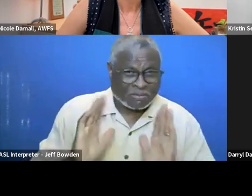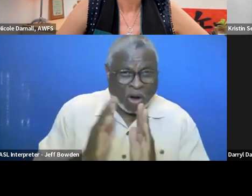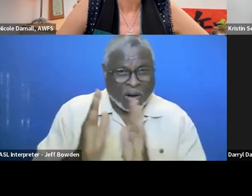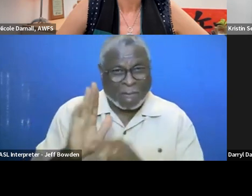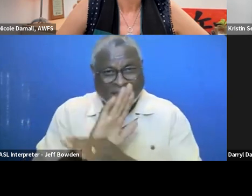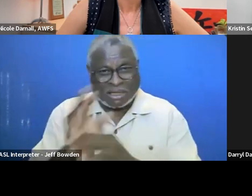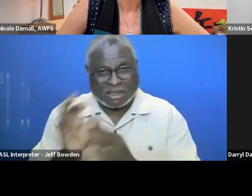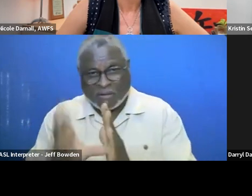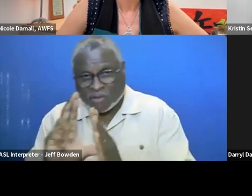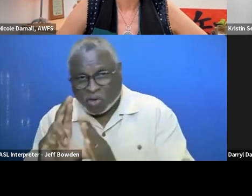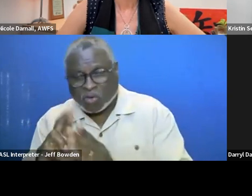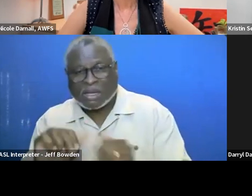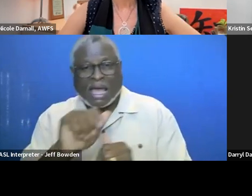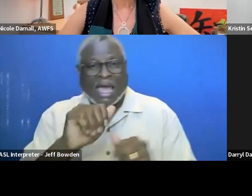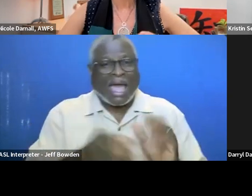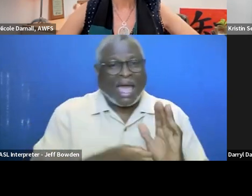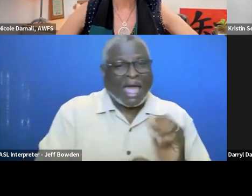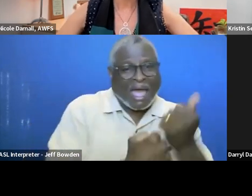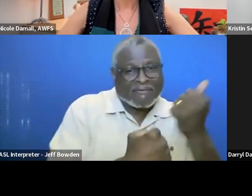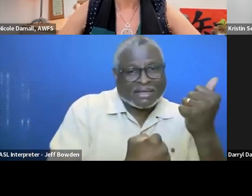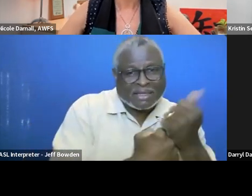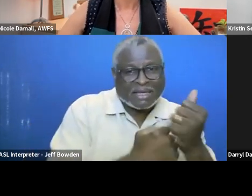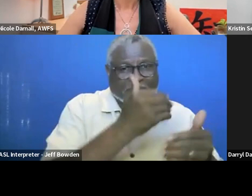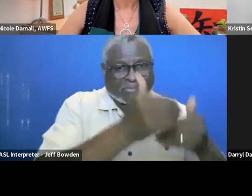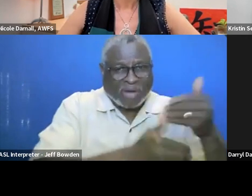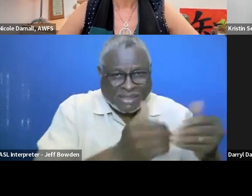and advocacy type process for GSA procurements.